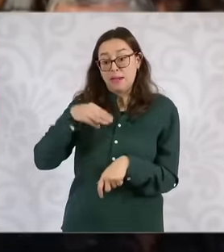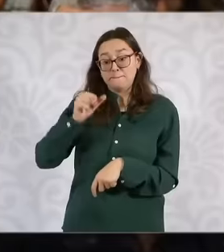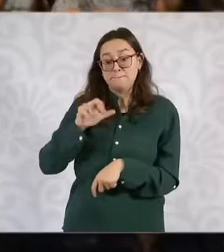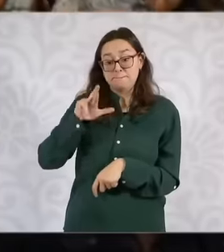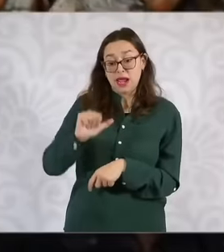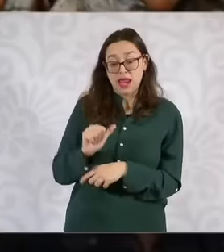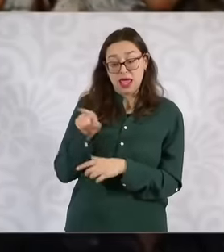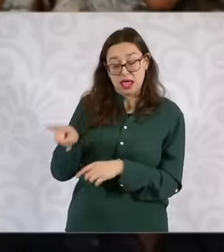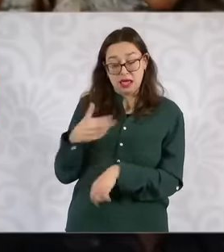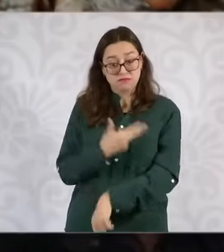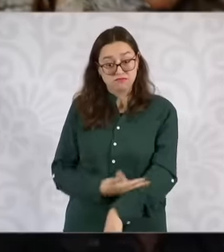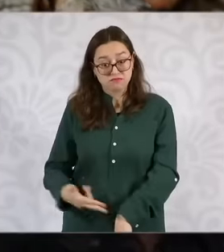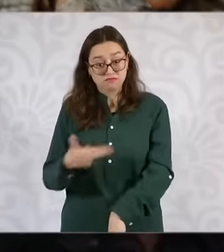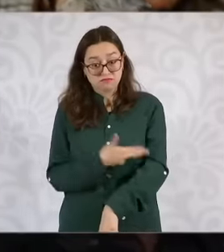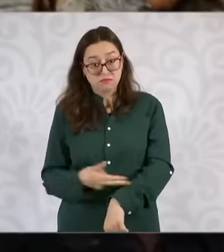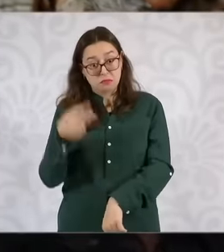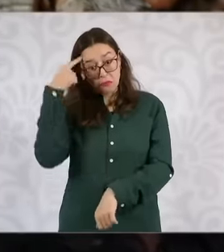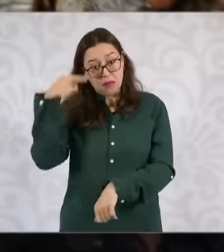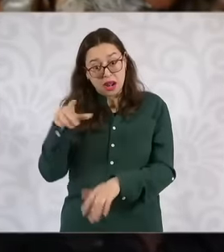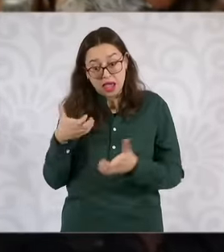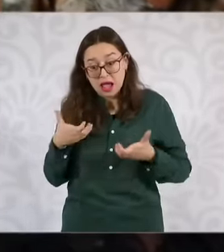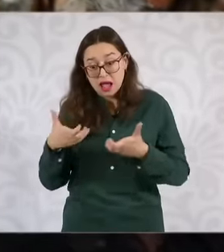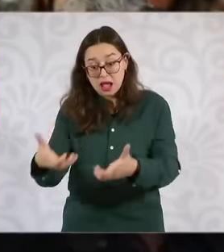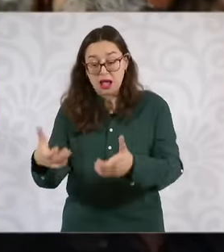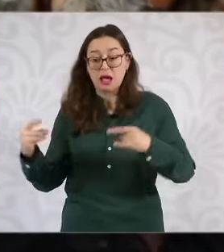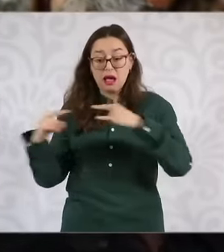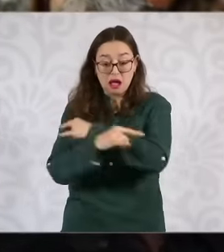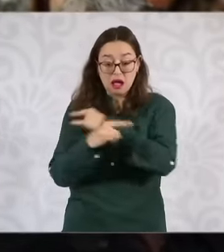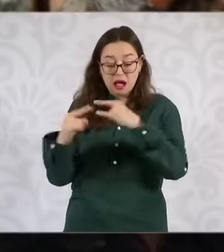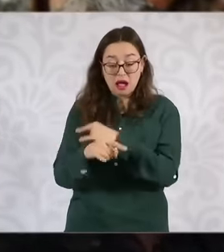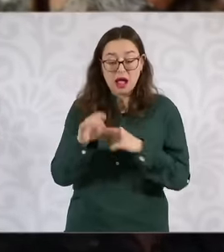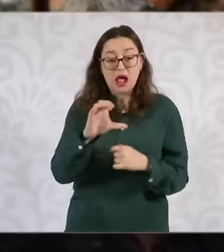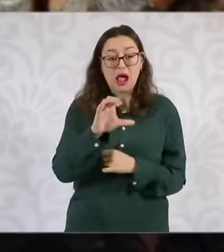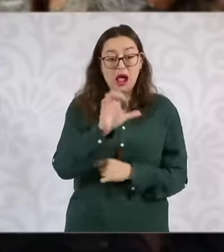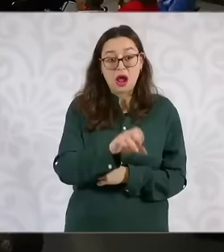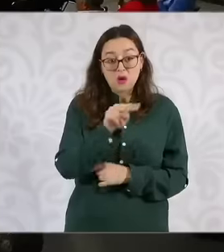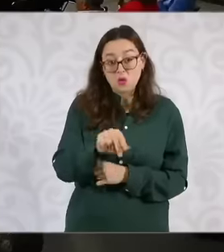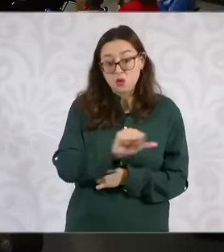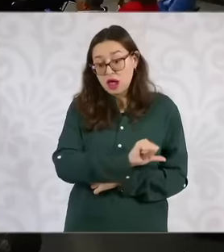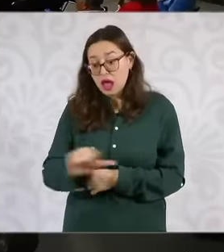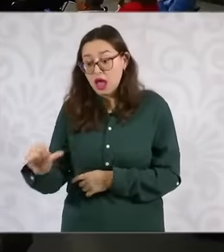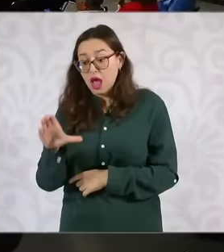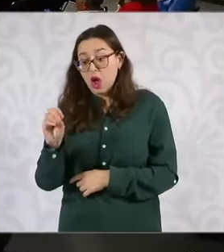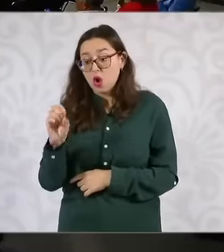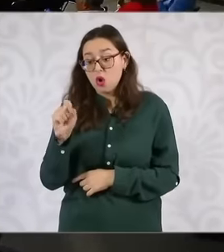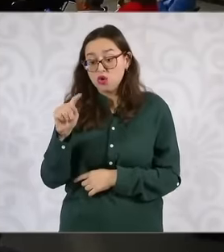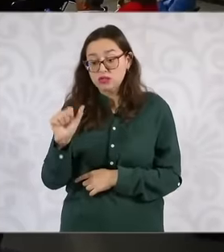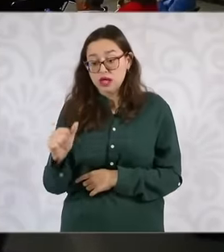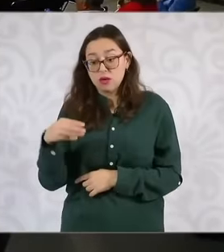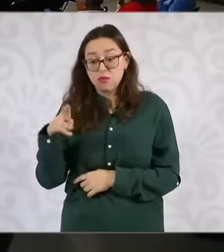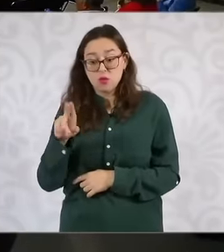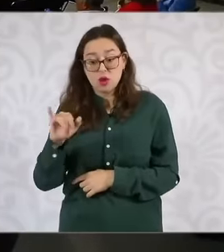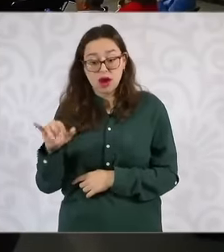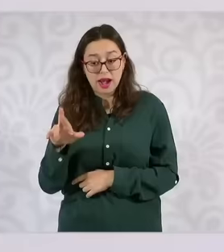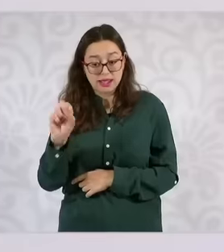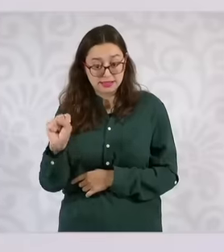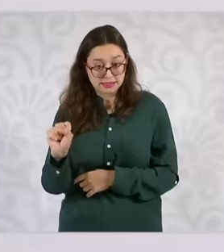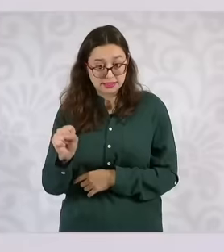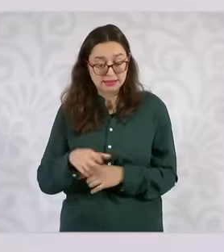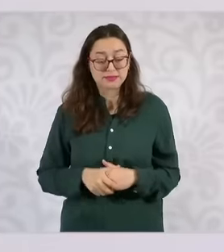with her government to build the Cancún Acosta highway. President López Obrador